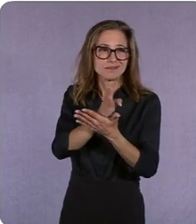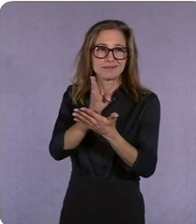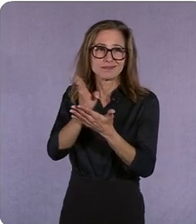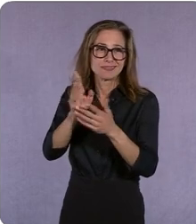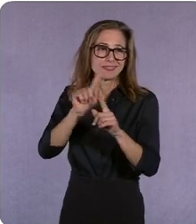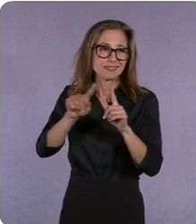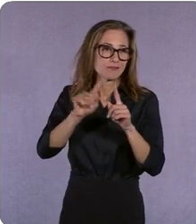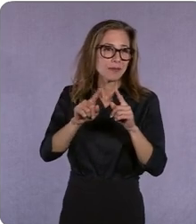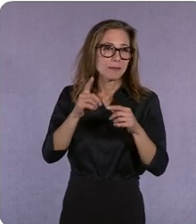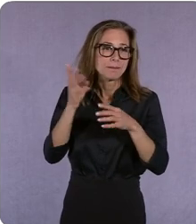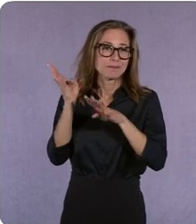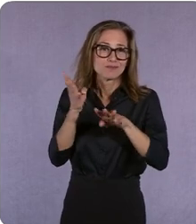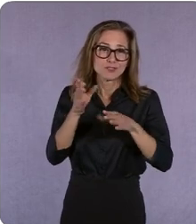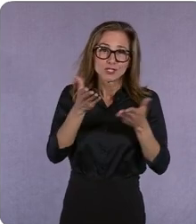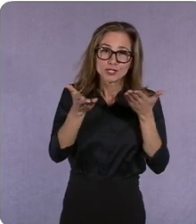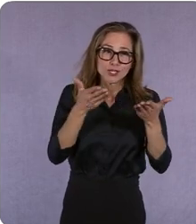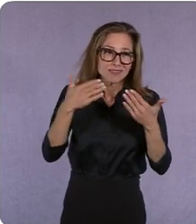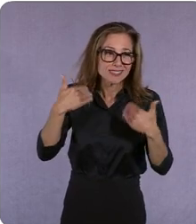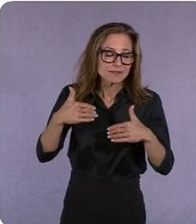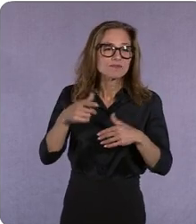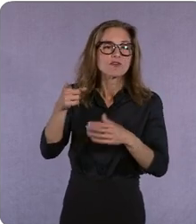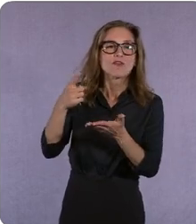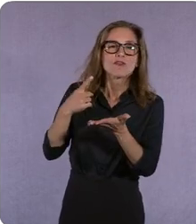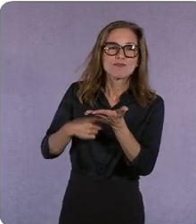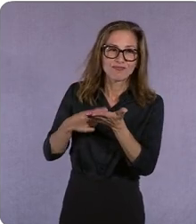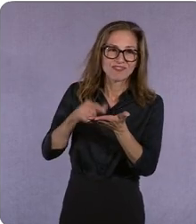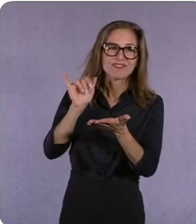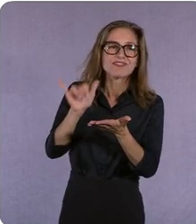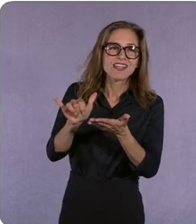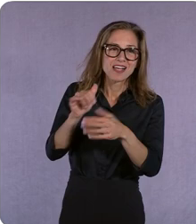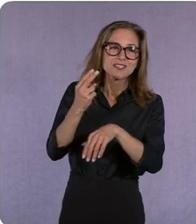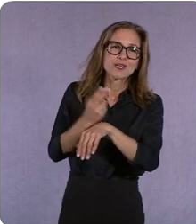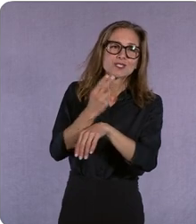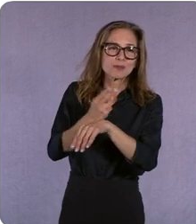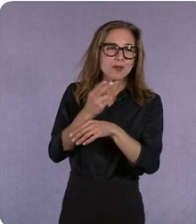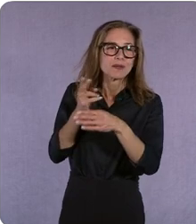that consumer move and what are the most recent changes you're seeing and that you think